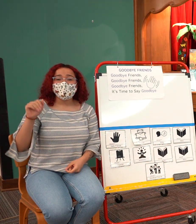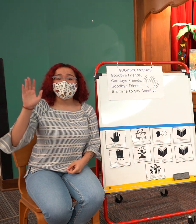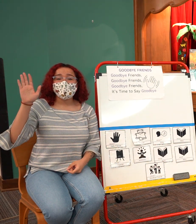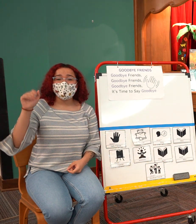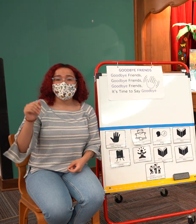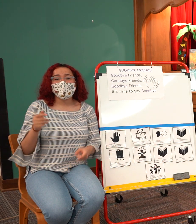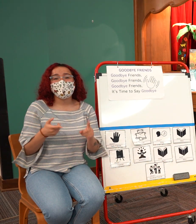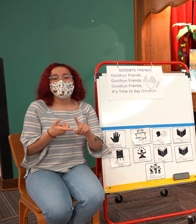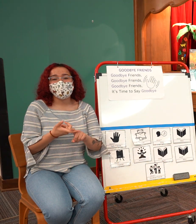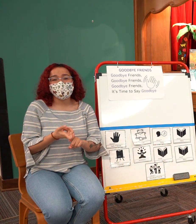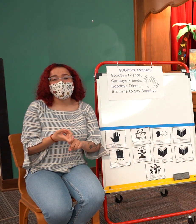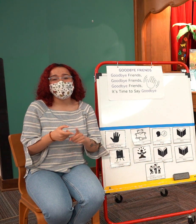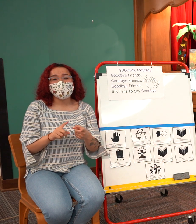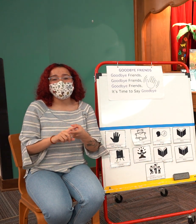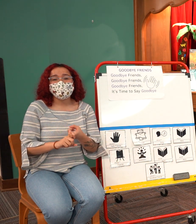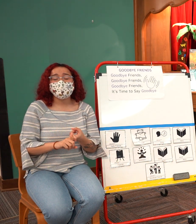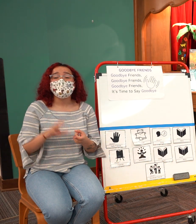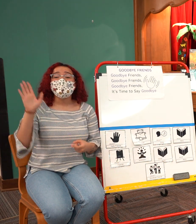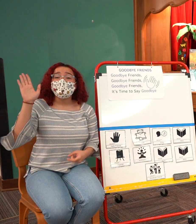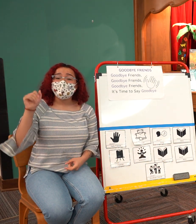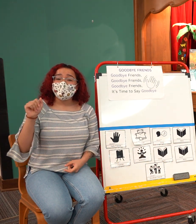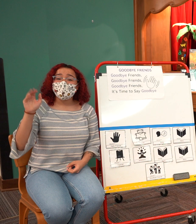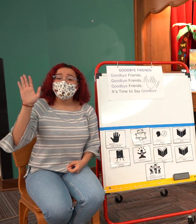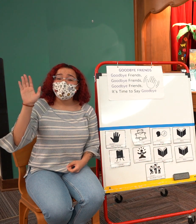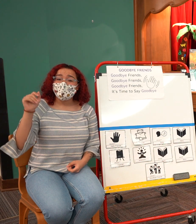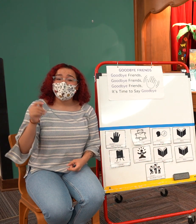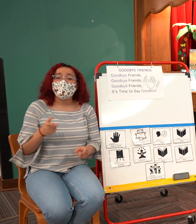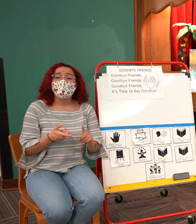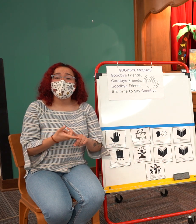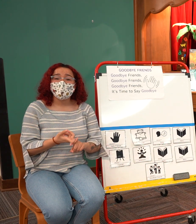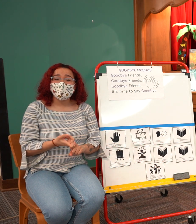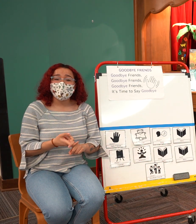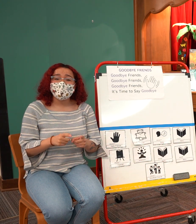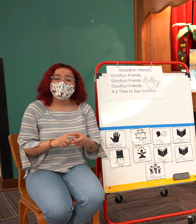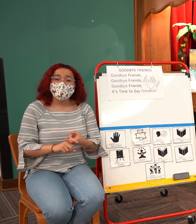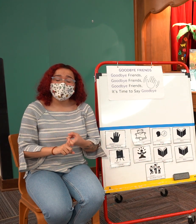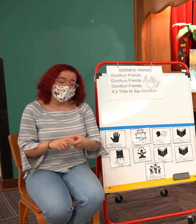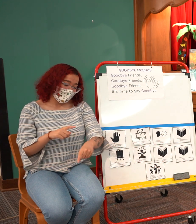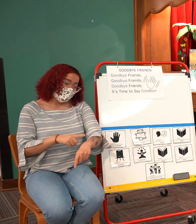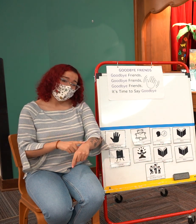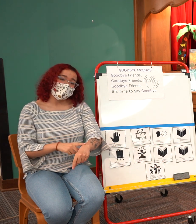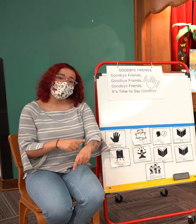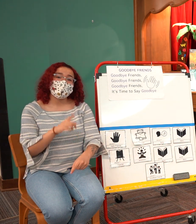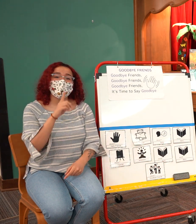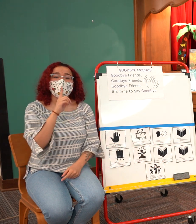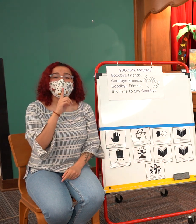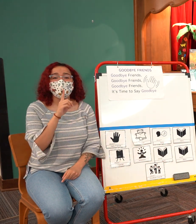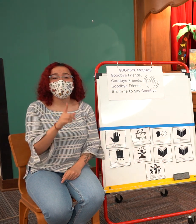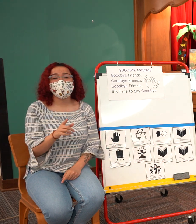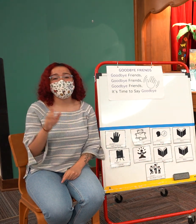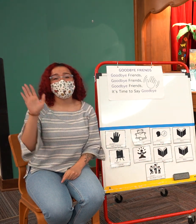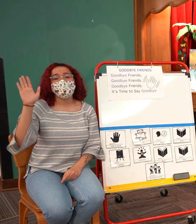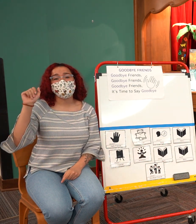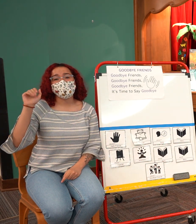sign language sign for goodbye and then the sign for friends okay ready to try that together yes goodbye friends it's time to say goodbye thank you so much friends for joining us and